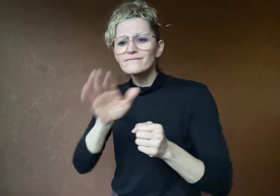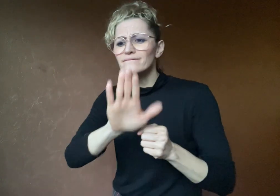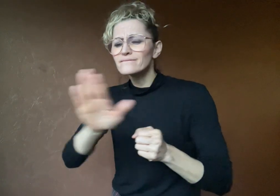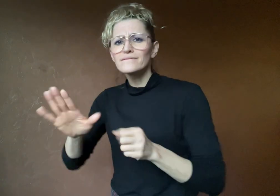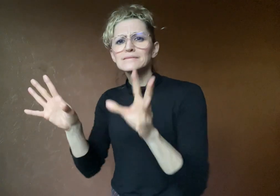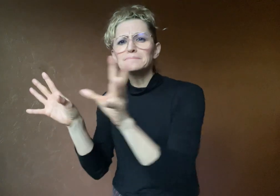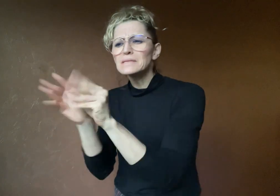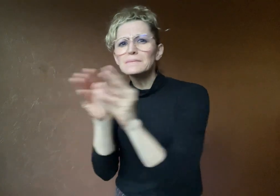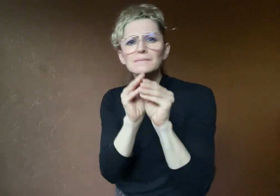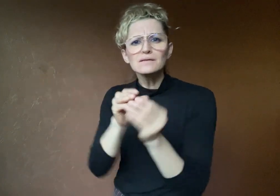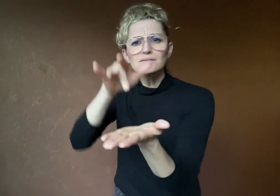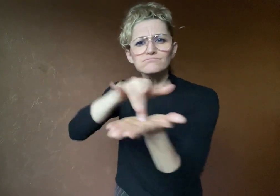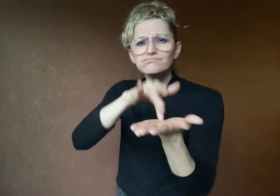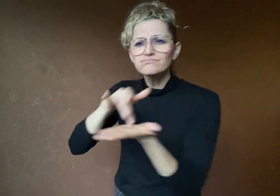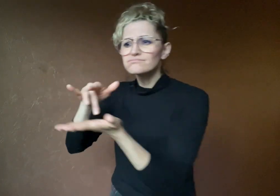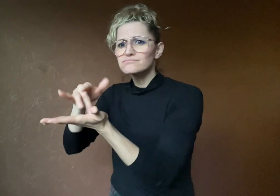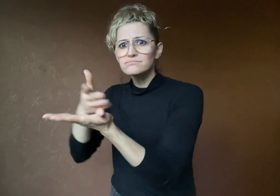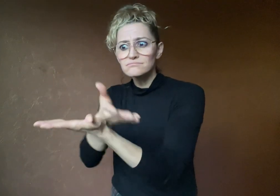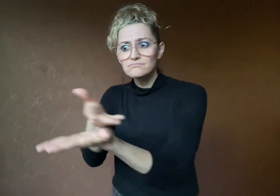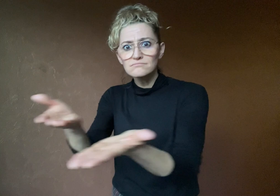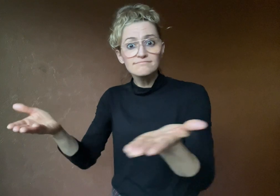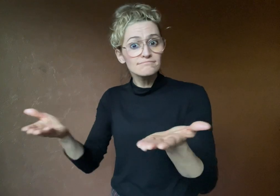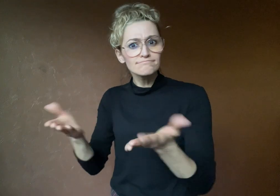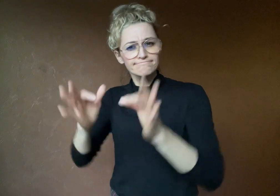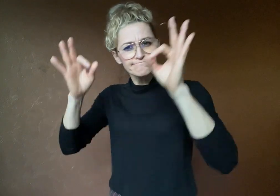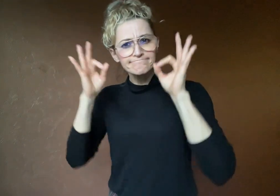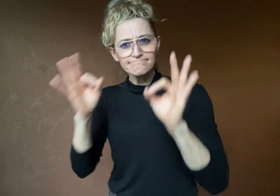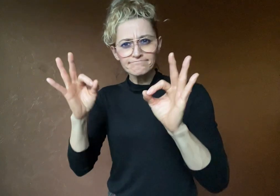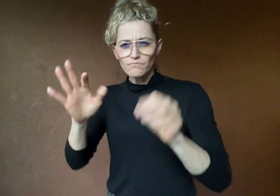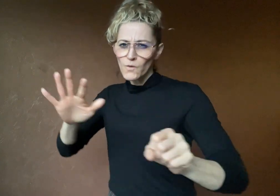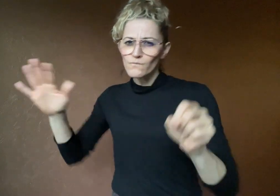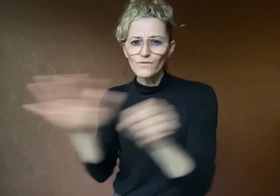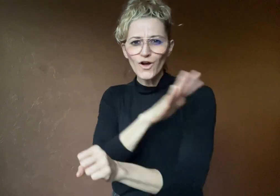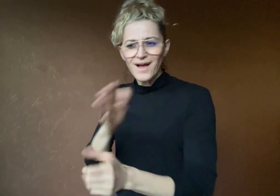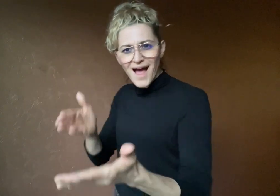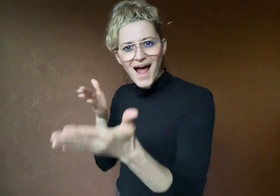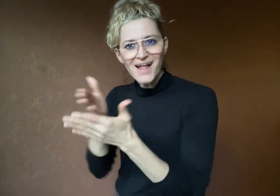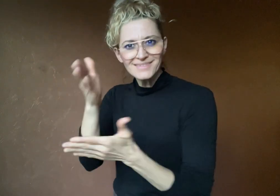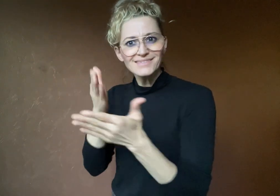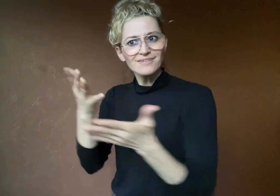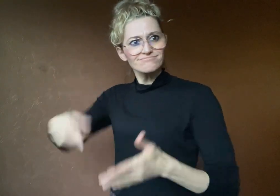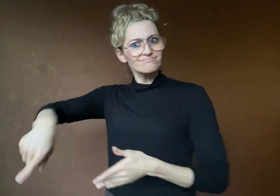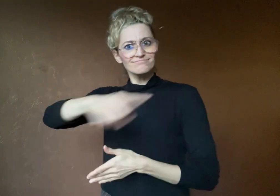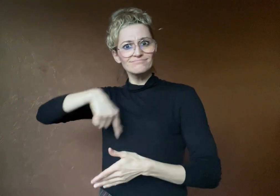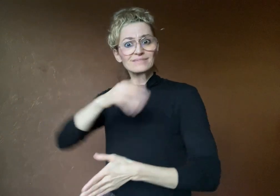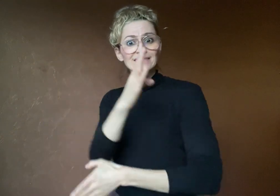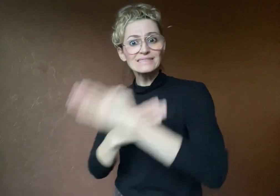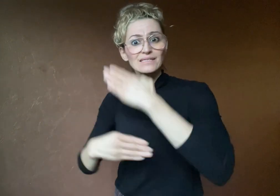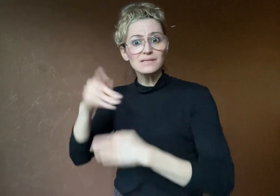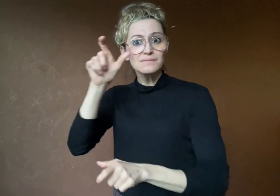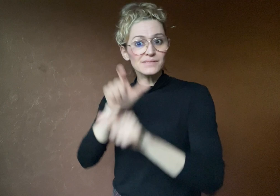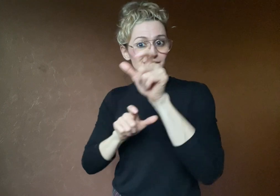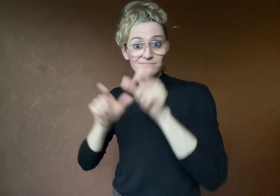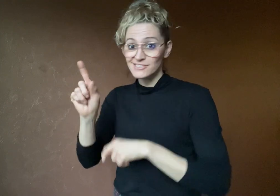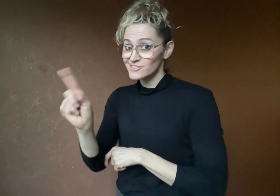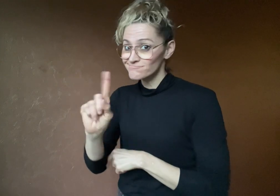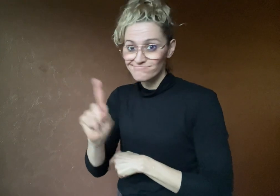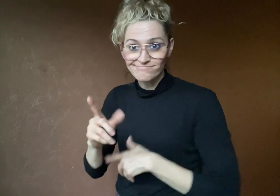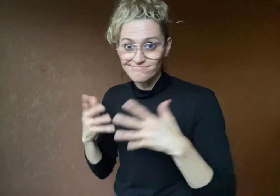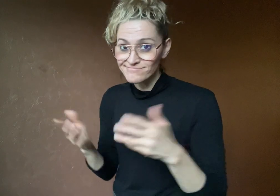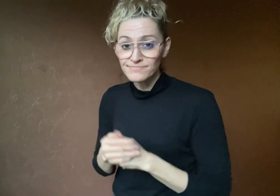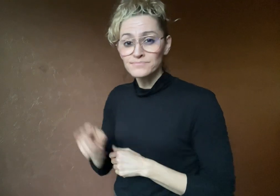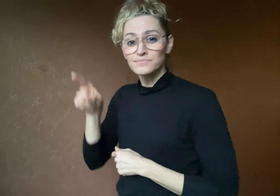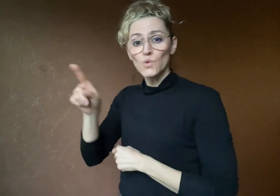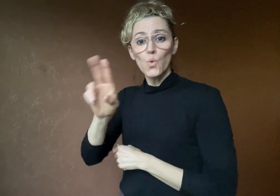fully accessible for disabled people. The UK Government also failed